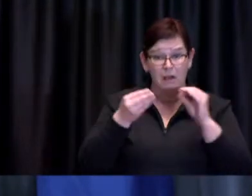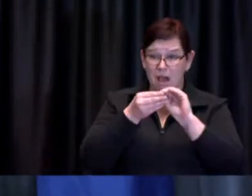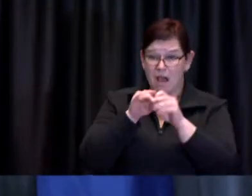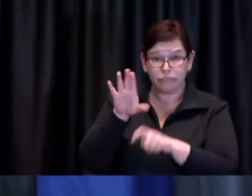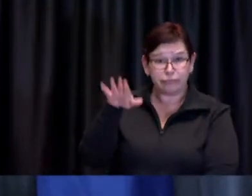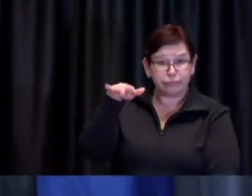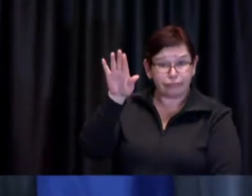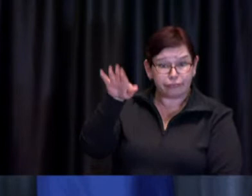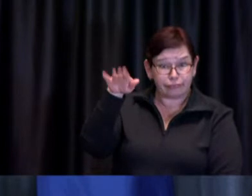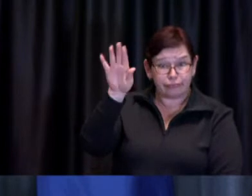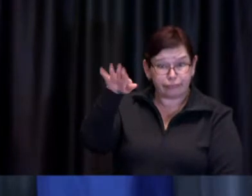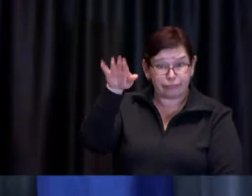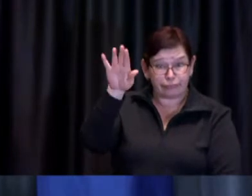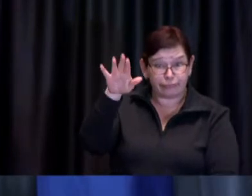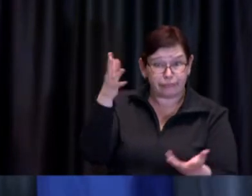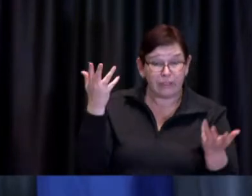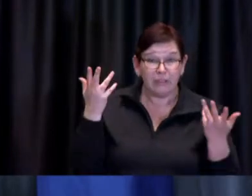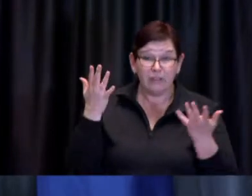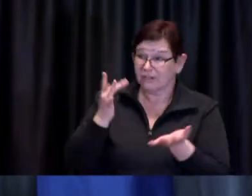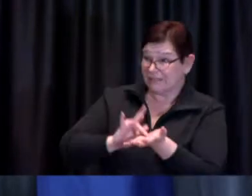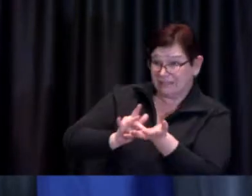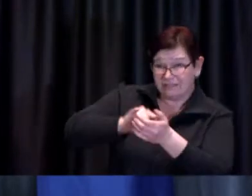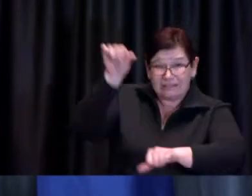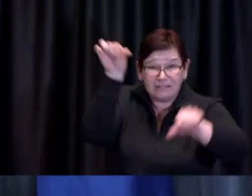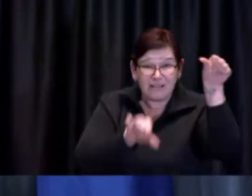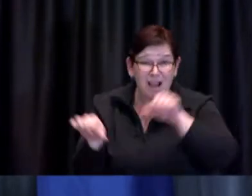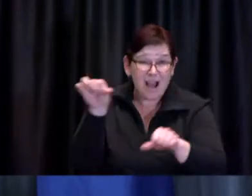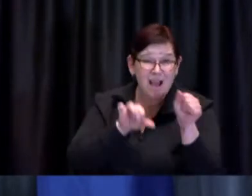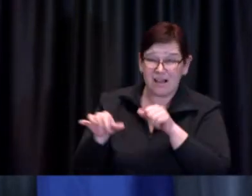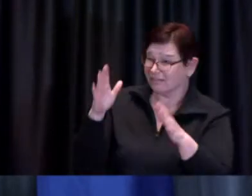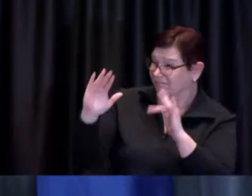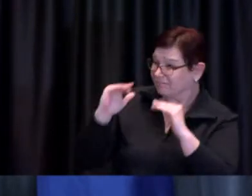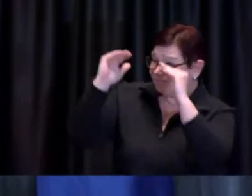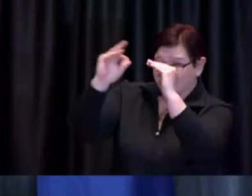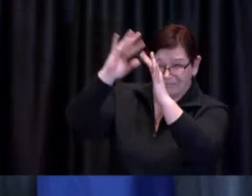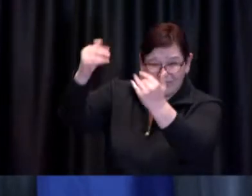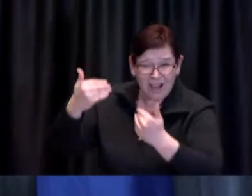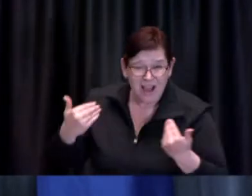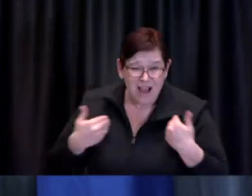We have information and ways to share it instantly.